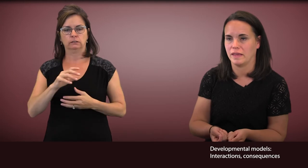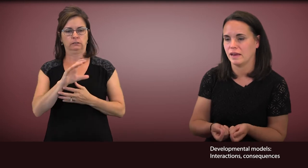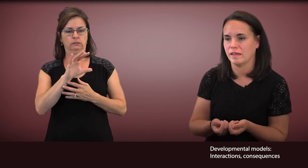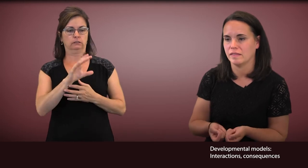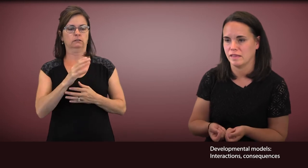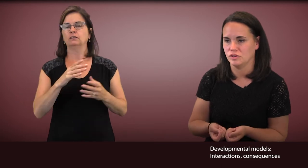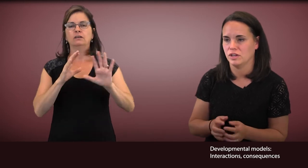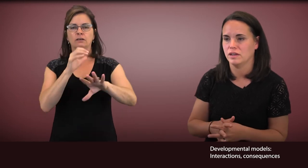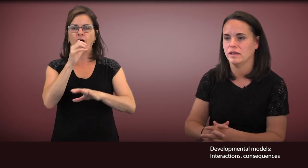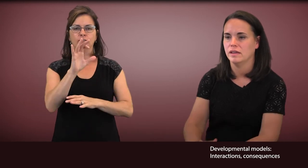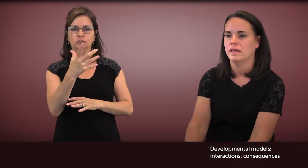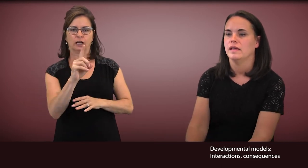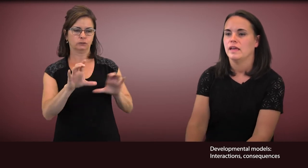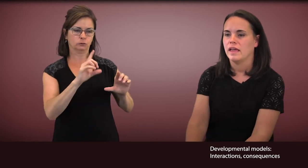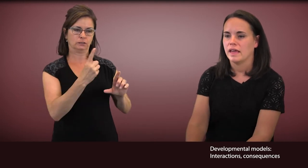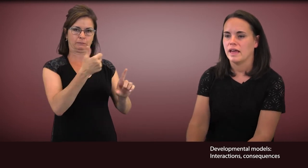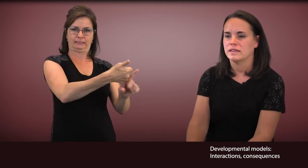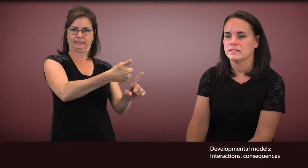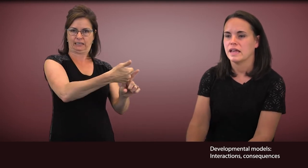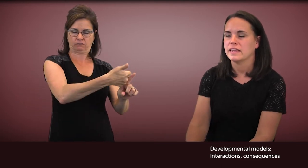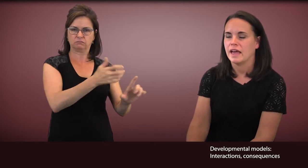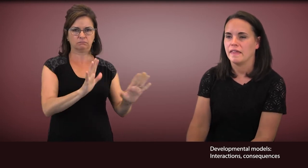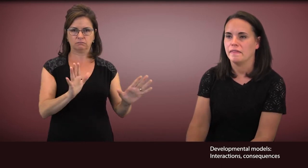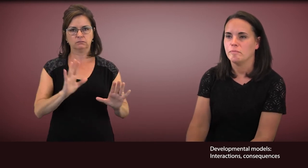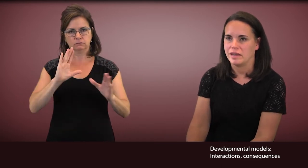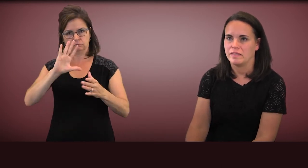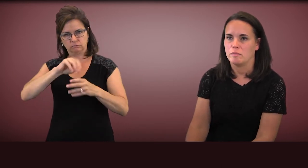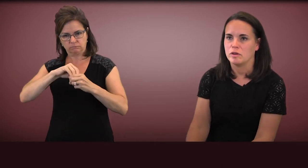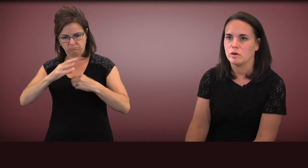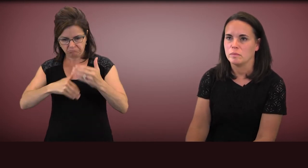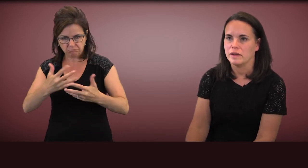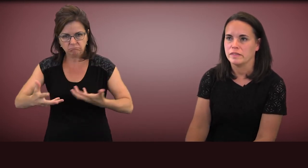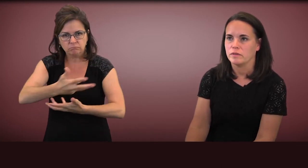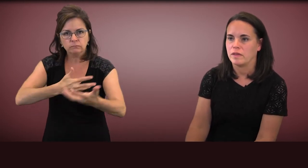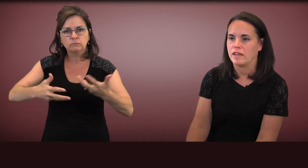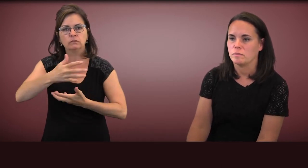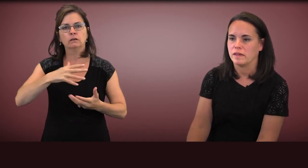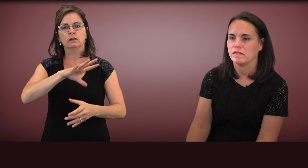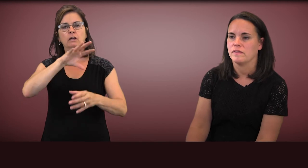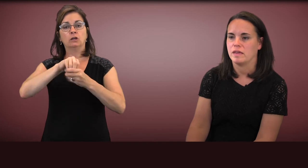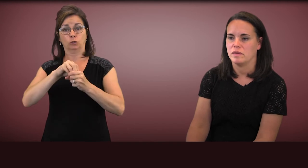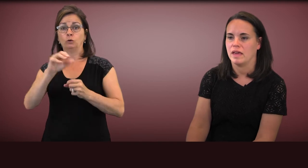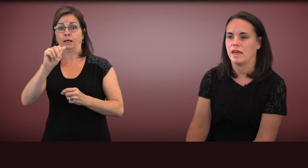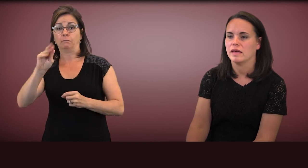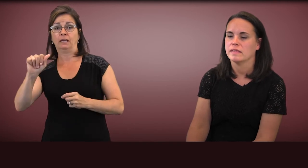in isolation and again many of them incorporate those aspects of ABA,